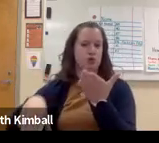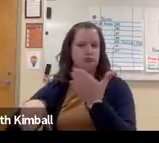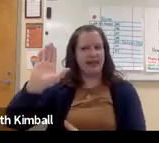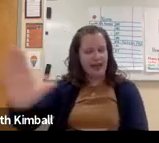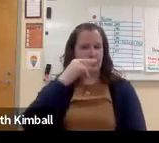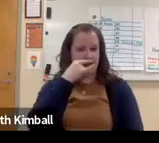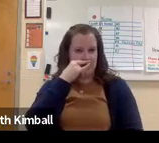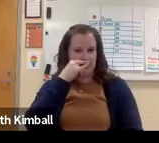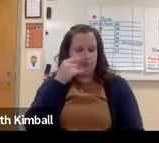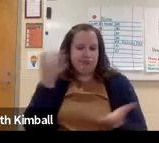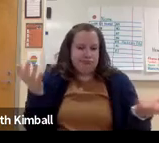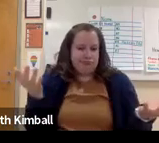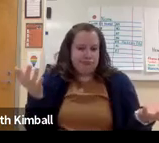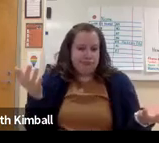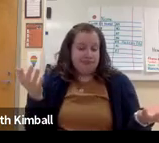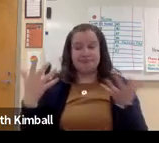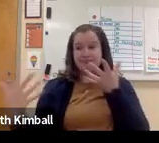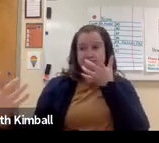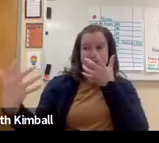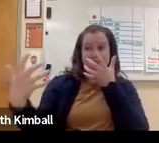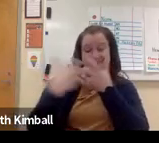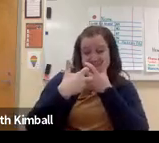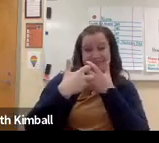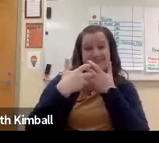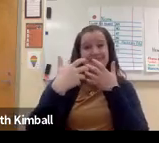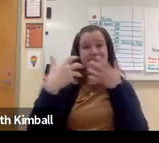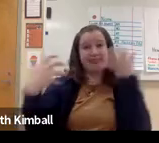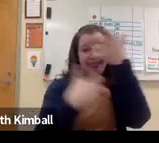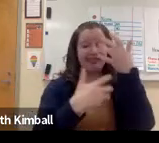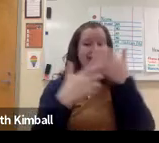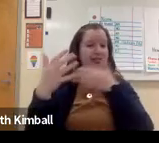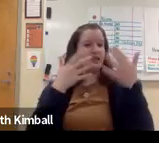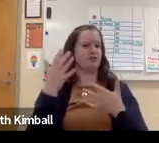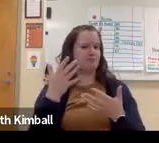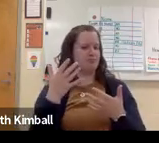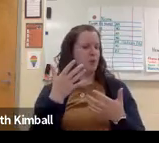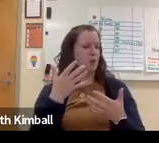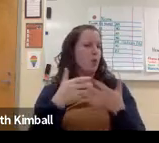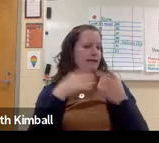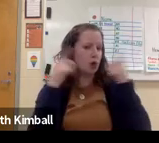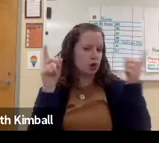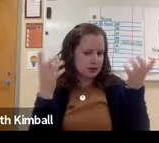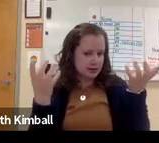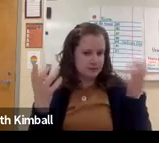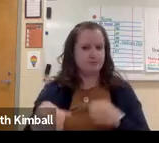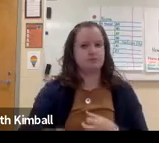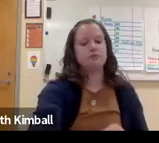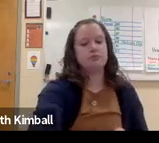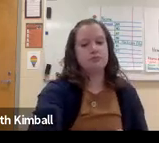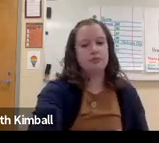And they base that on what's best for their child, for their family, whether or not that--